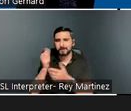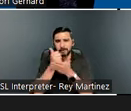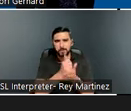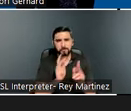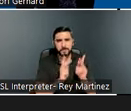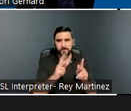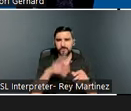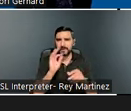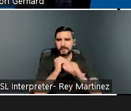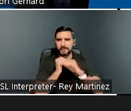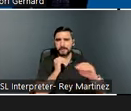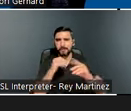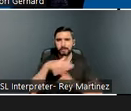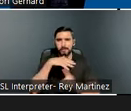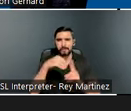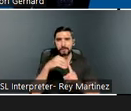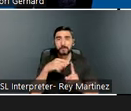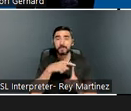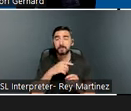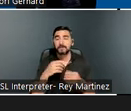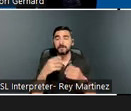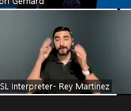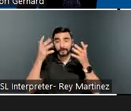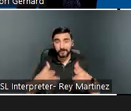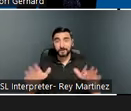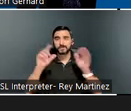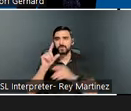Then we reserved about 20 minutes at the end of this presentation to respond to your